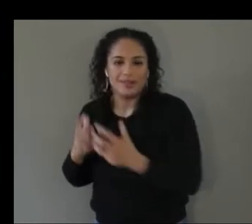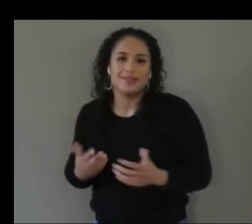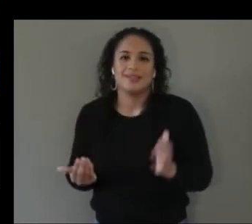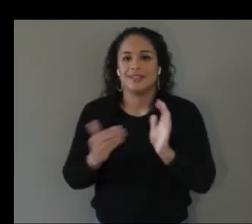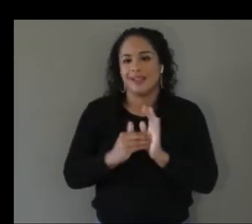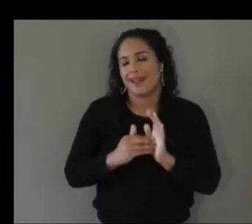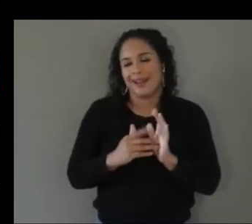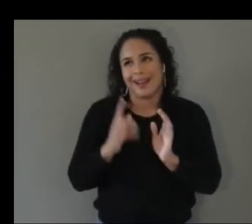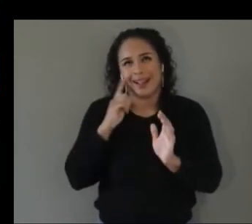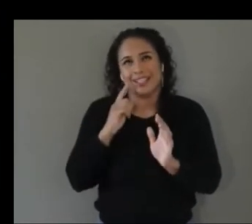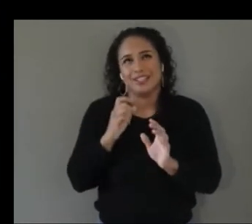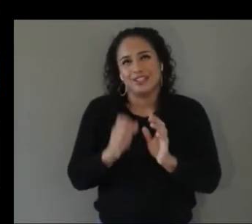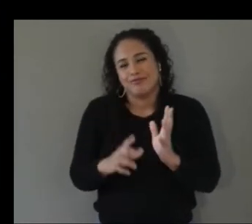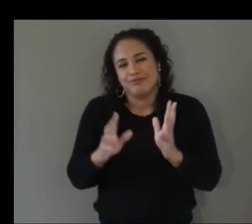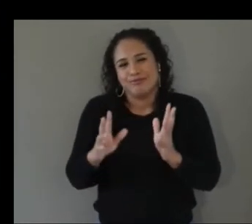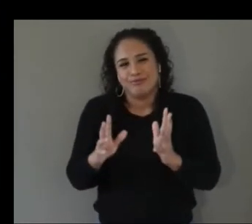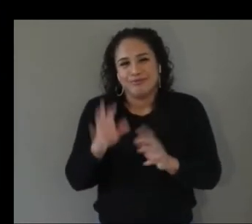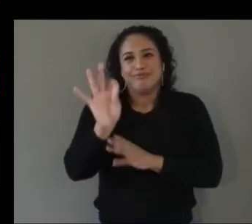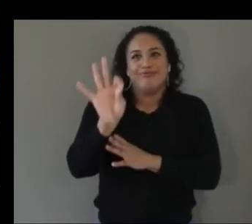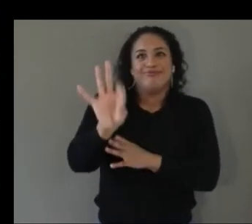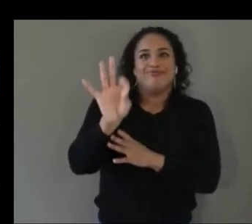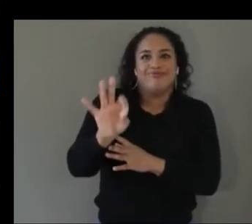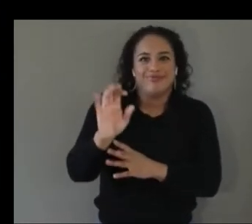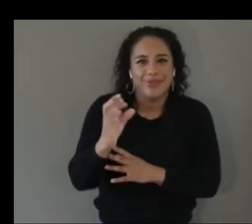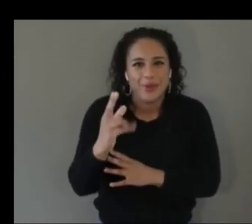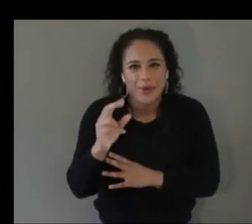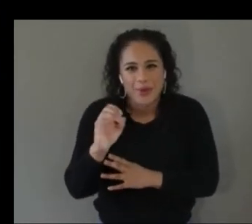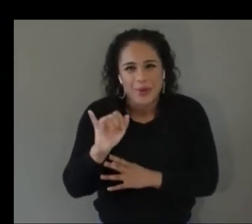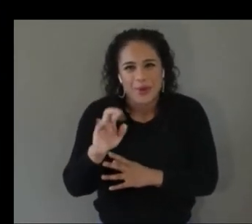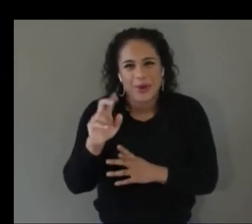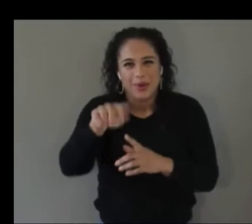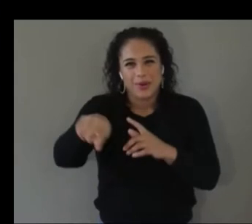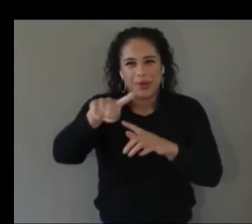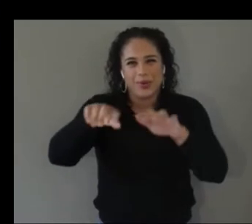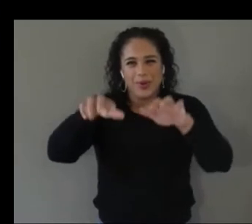it's really important to be able to elicit as many different types of feedback from